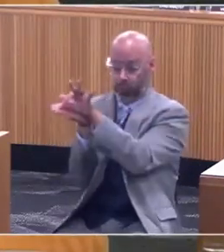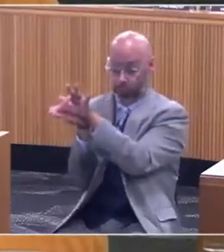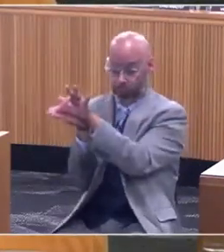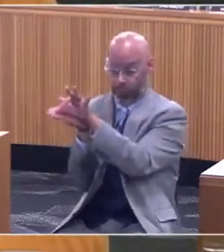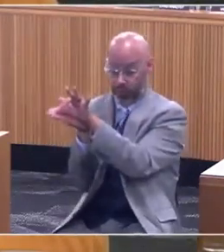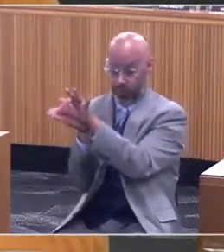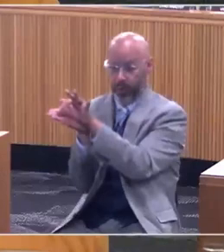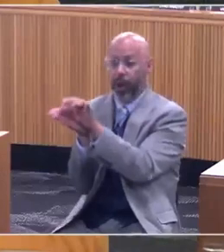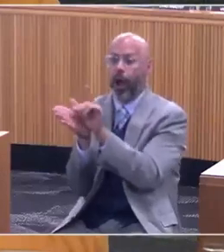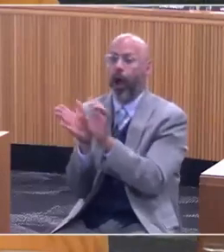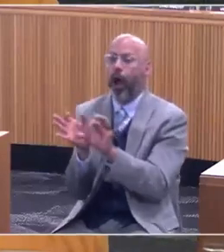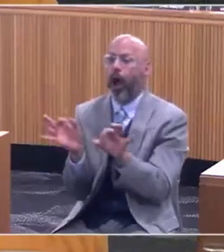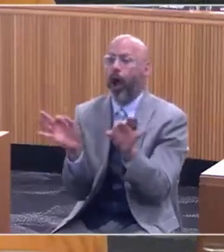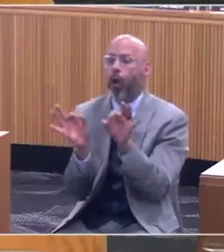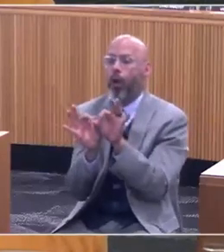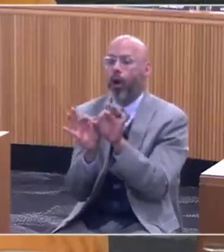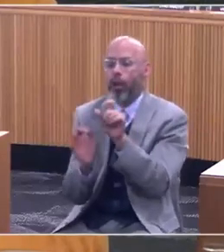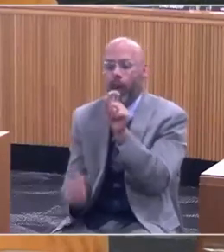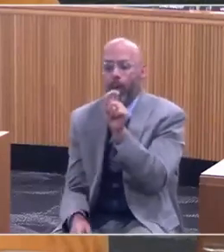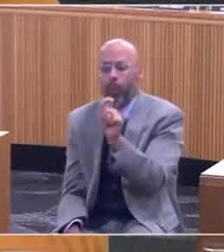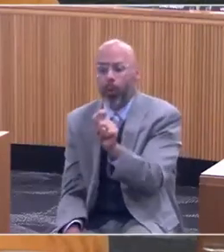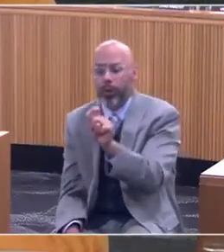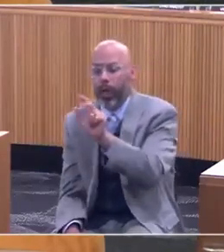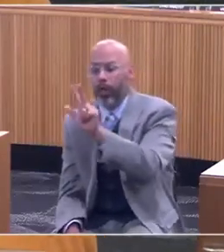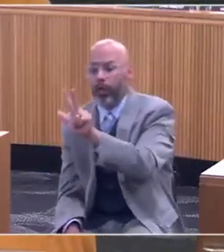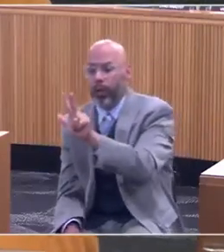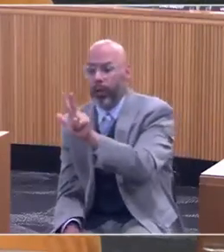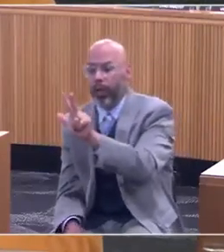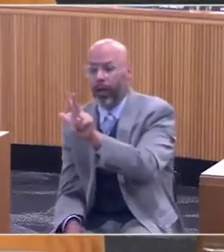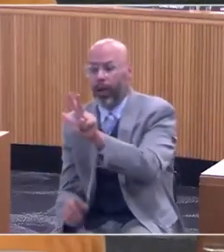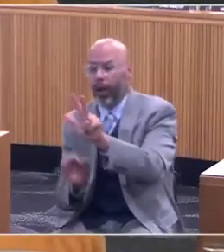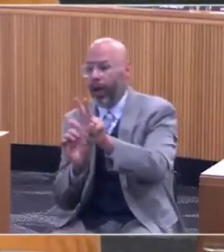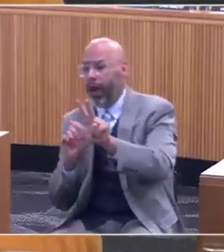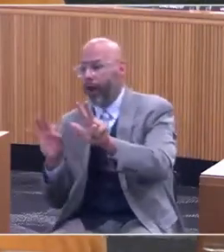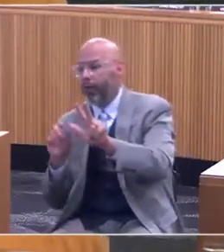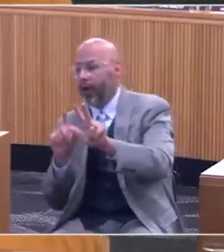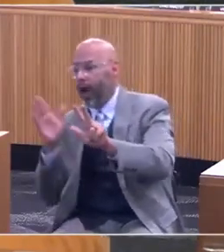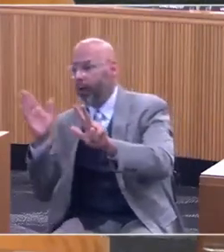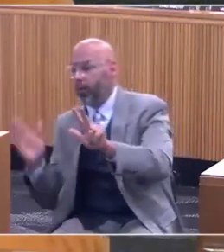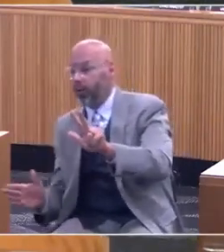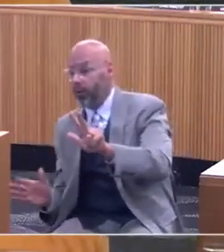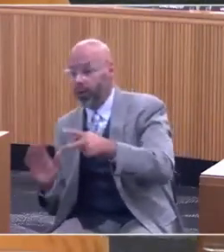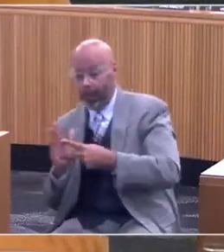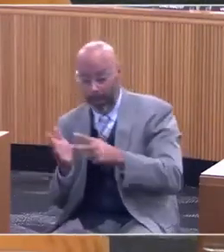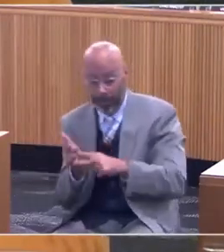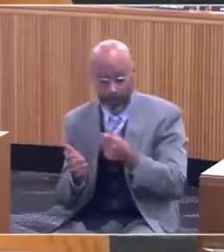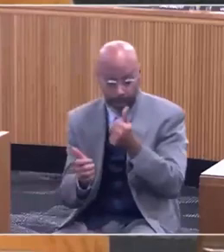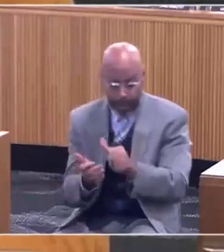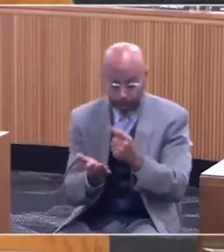are worth 0.3 of a person, meaning any treatment that would extend the life